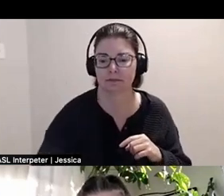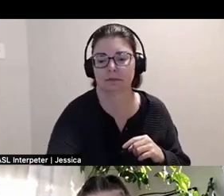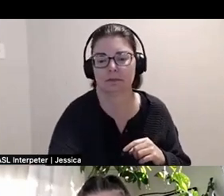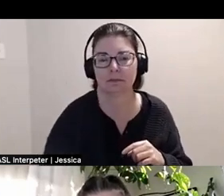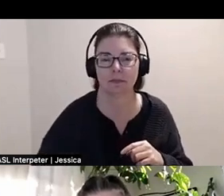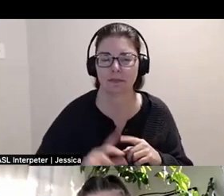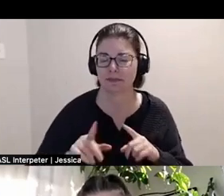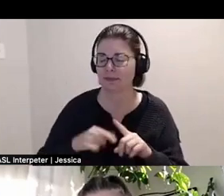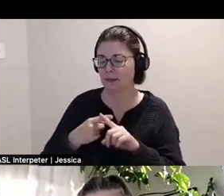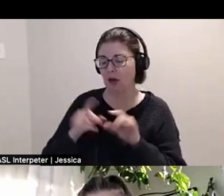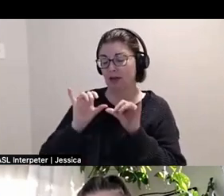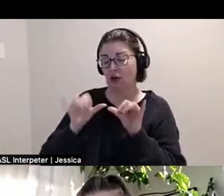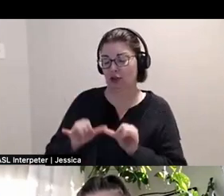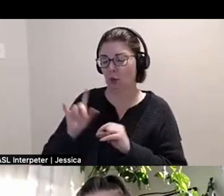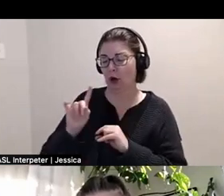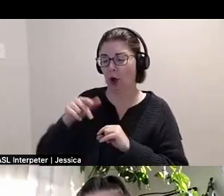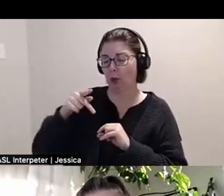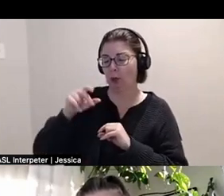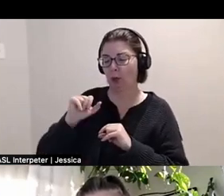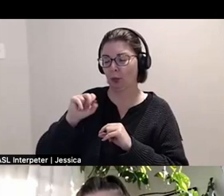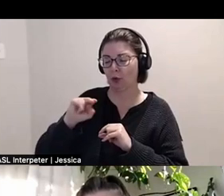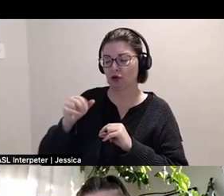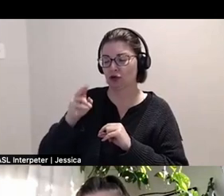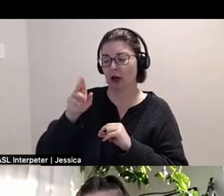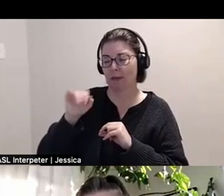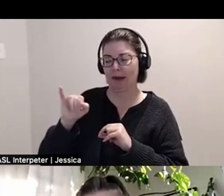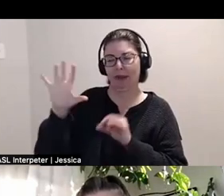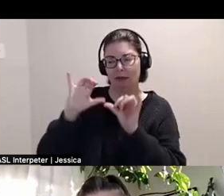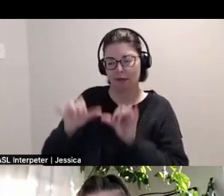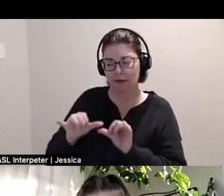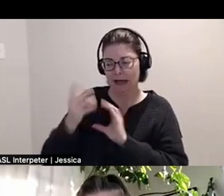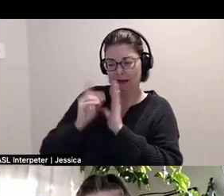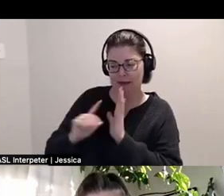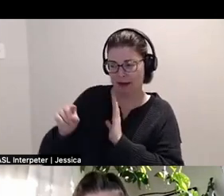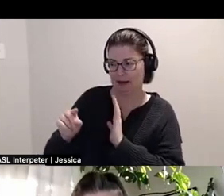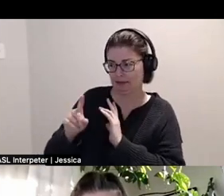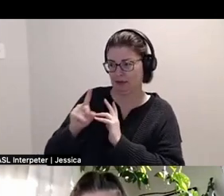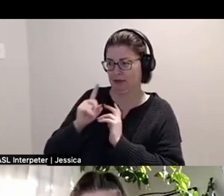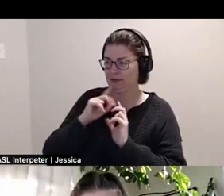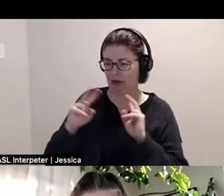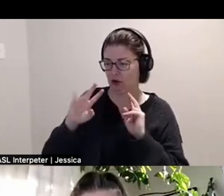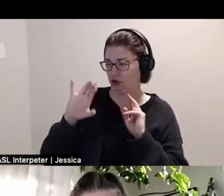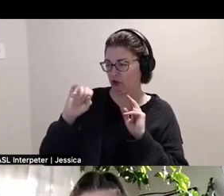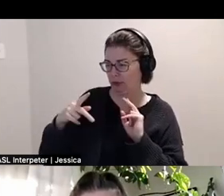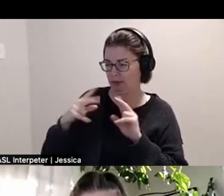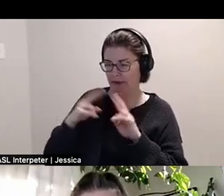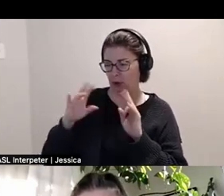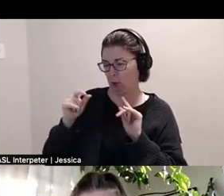Like the way that Punjabi architecture and design is already very crip and like very queer